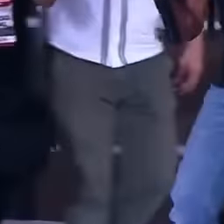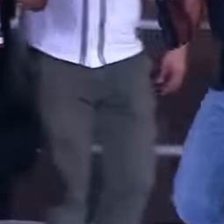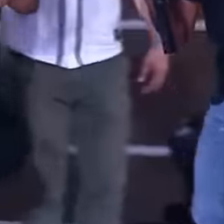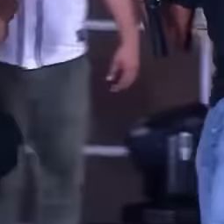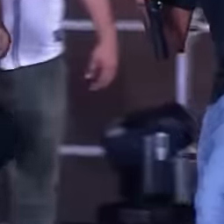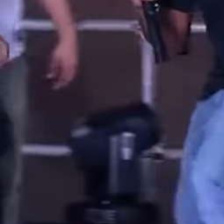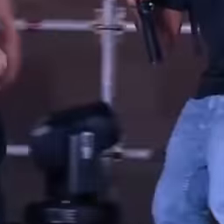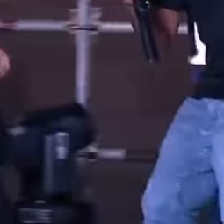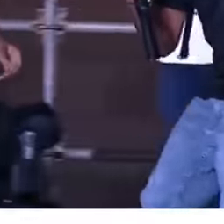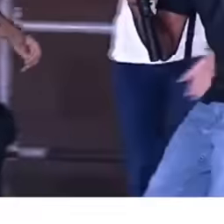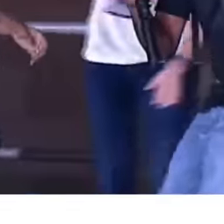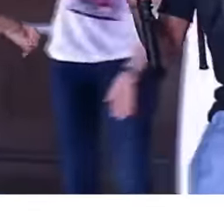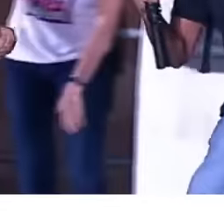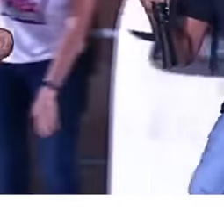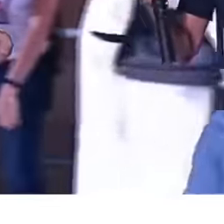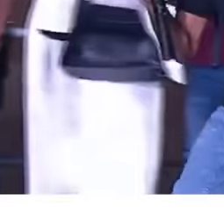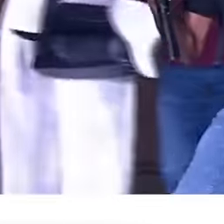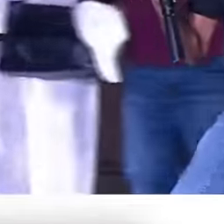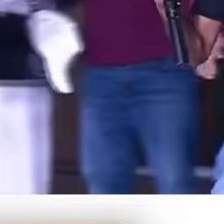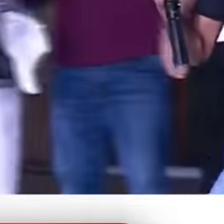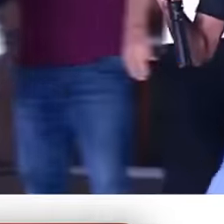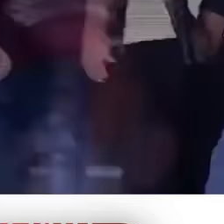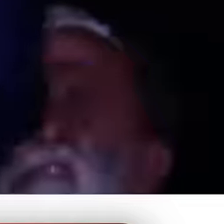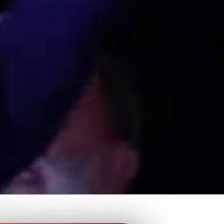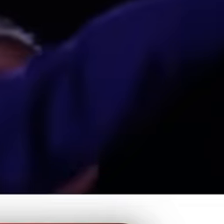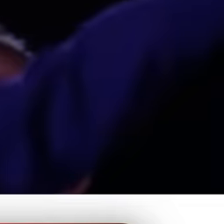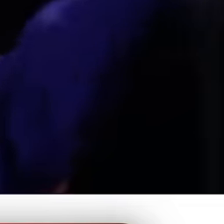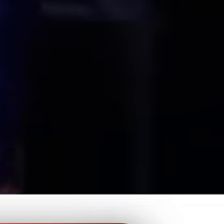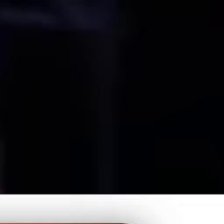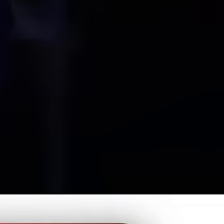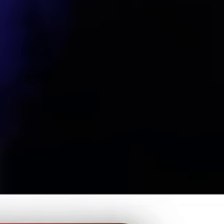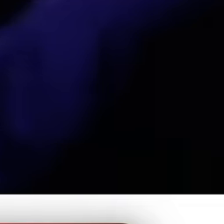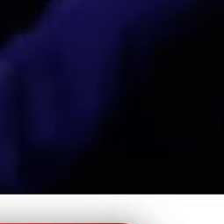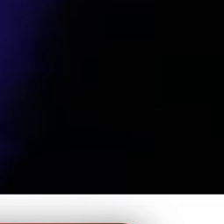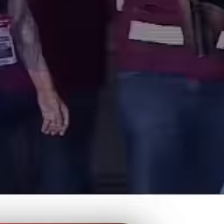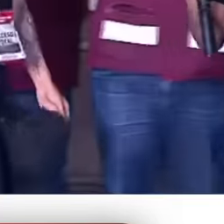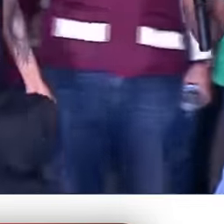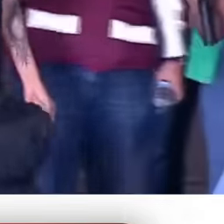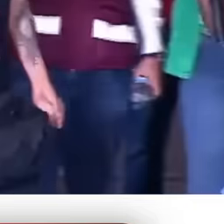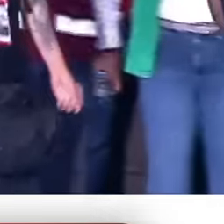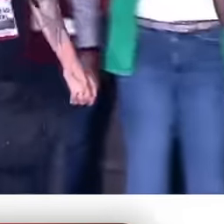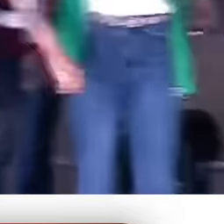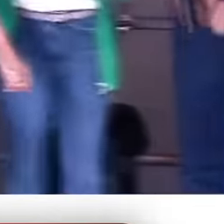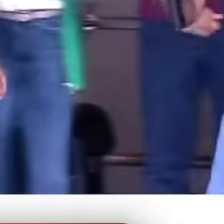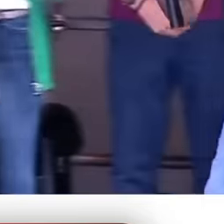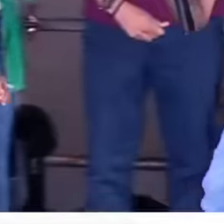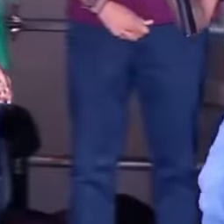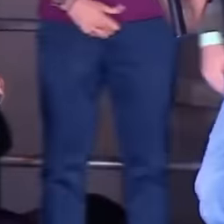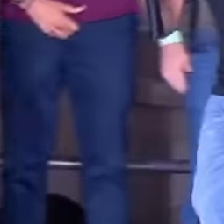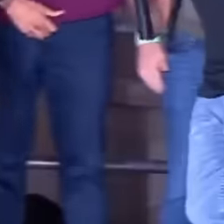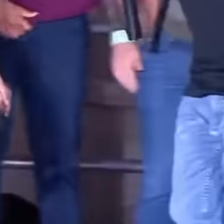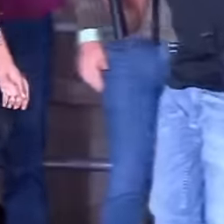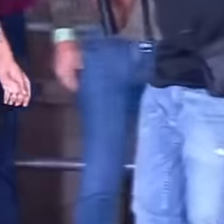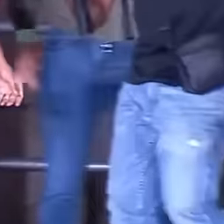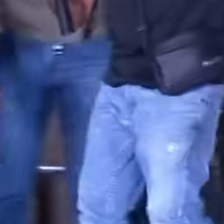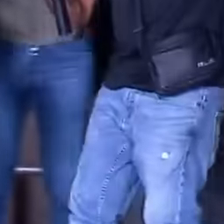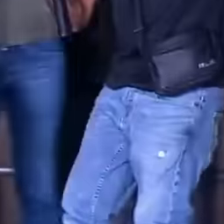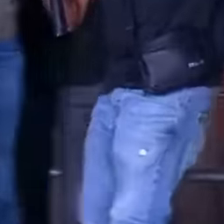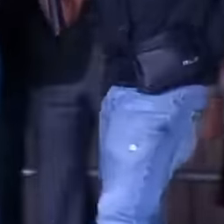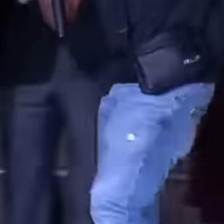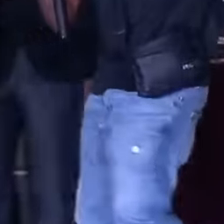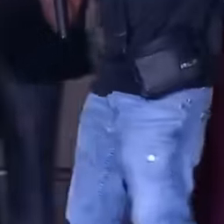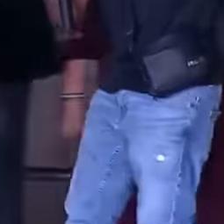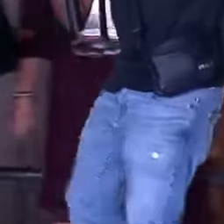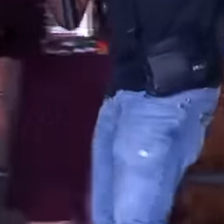year. The president mentioned that this does heat up and showed the sources from which This new